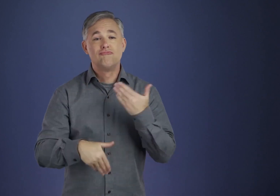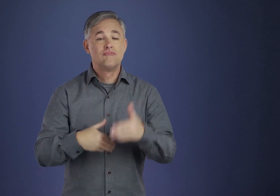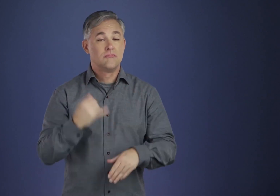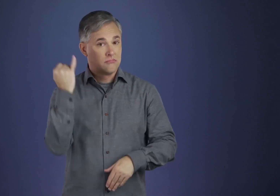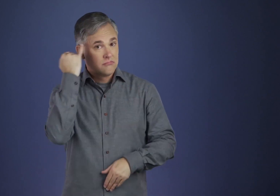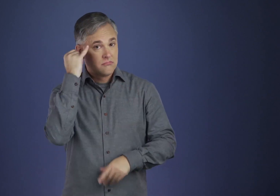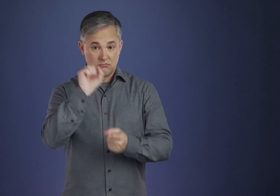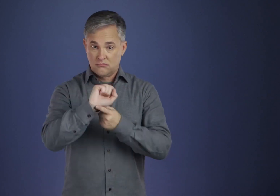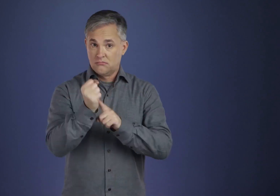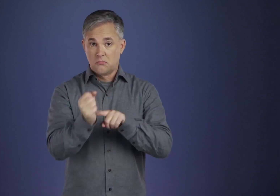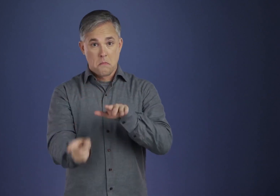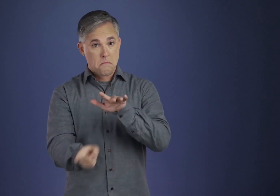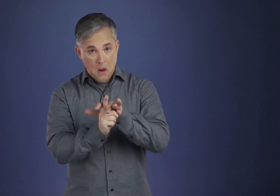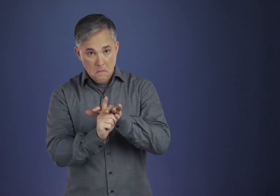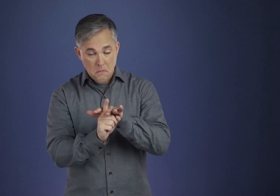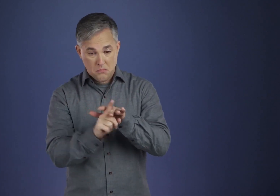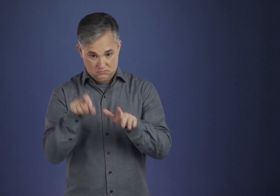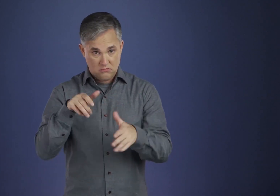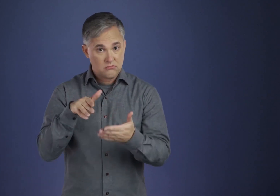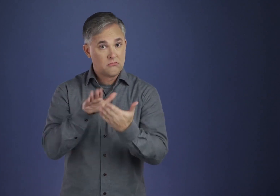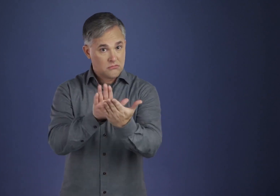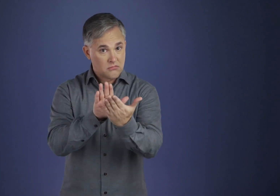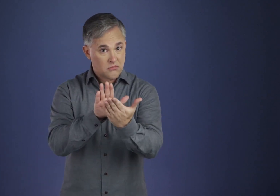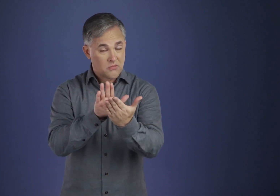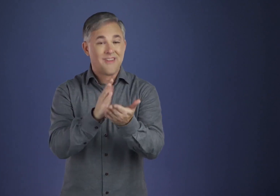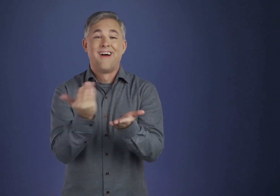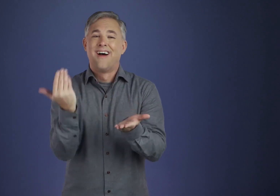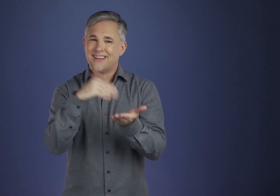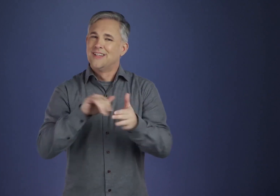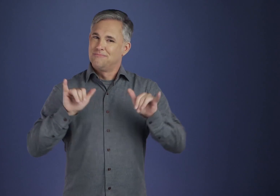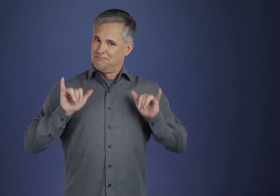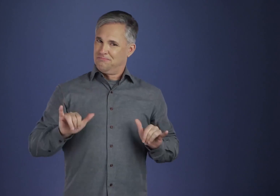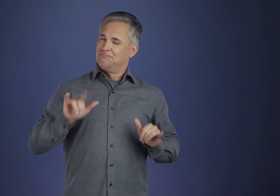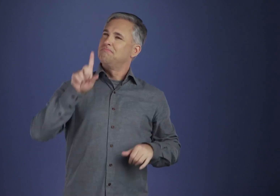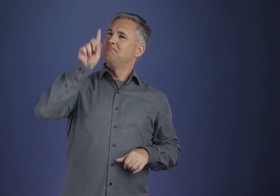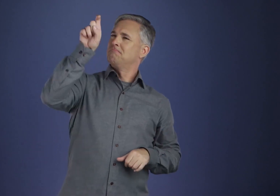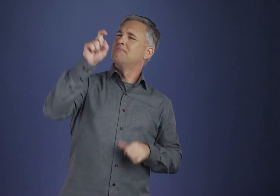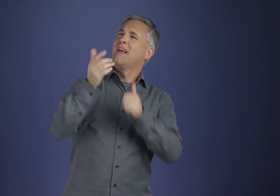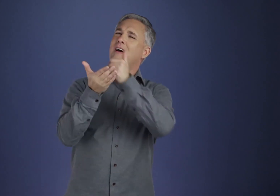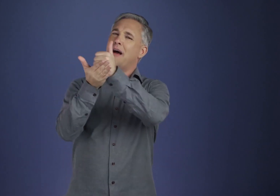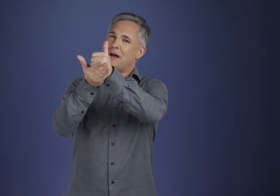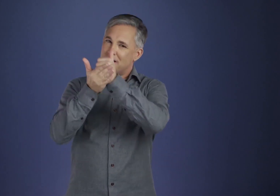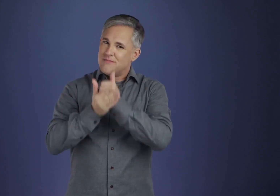fear, frustration, or misunderstanding, and permit us to return to the surest help